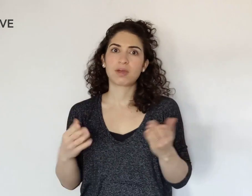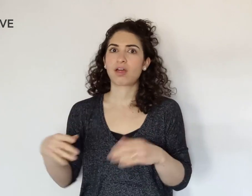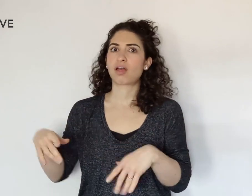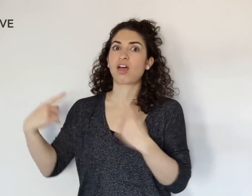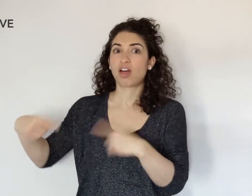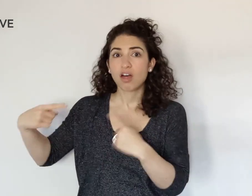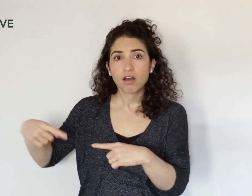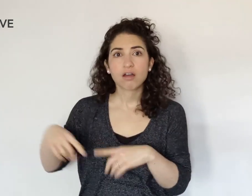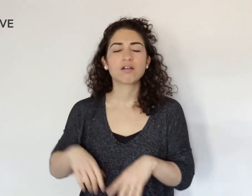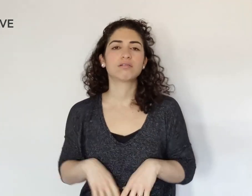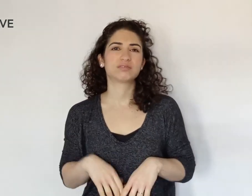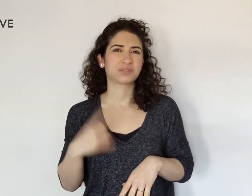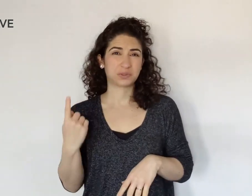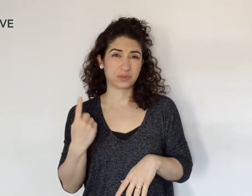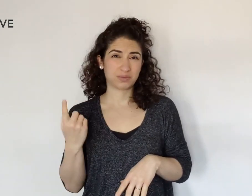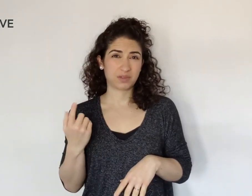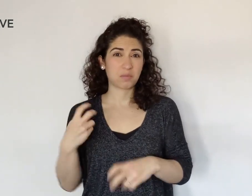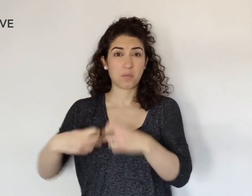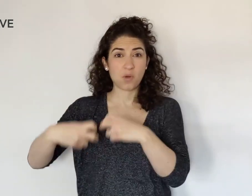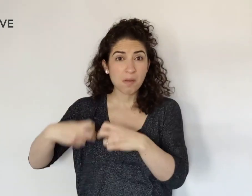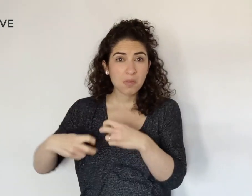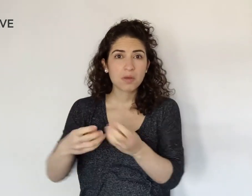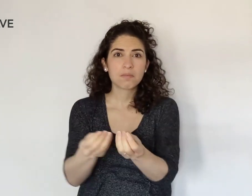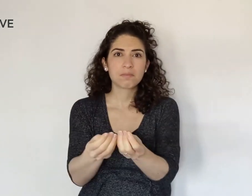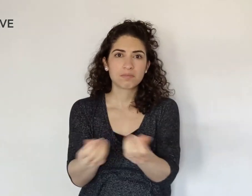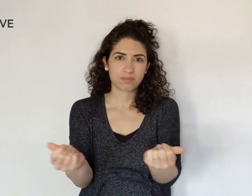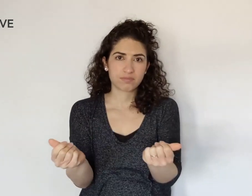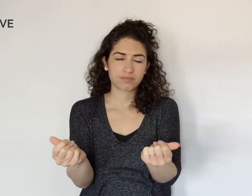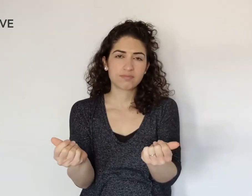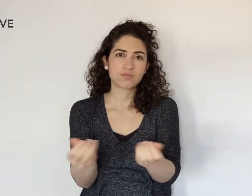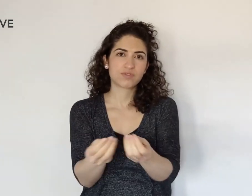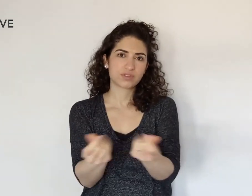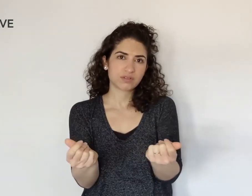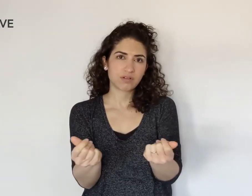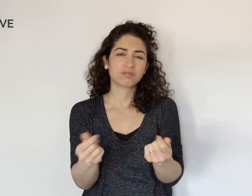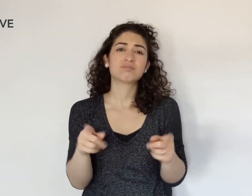So maybe an argument or a problem resolved.